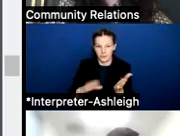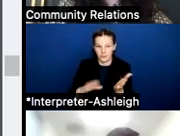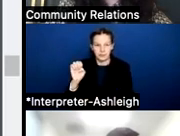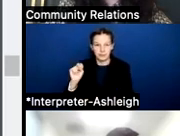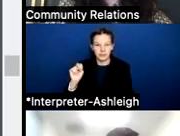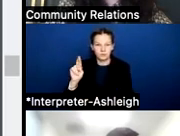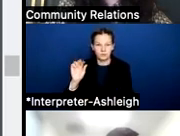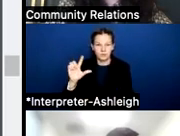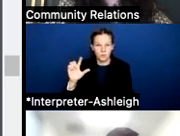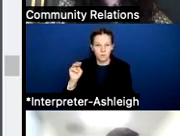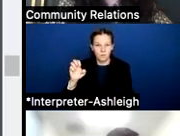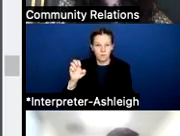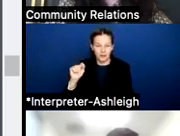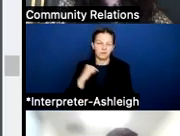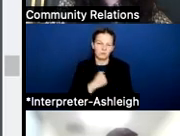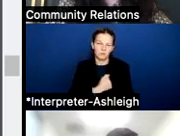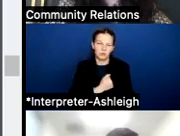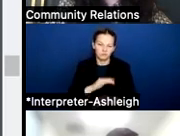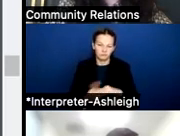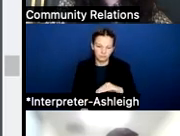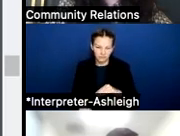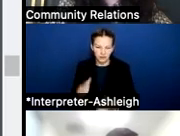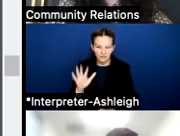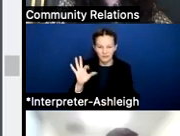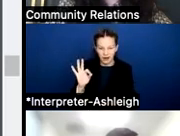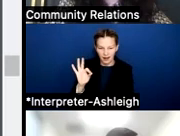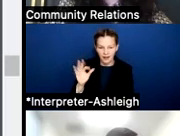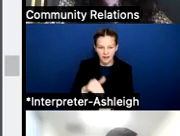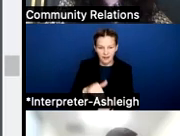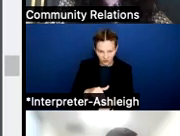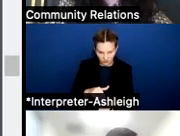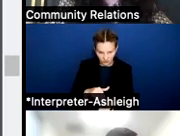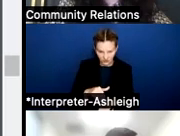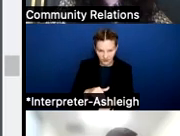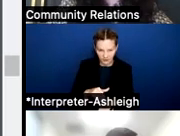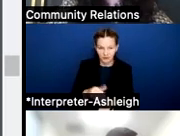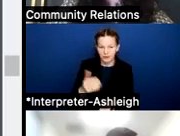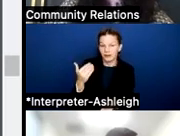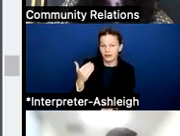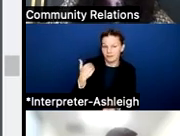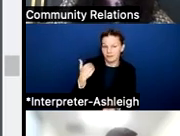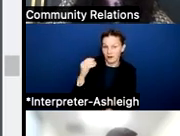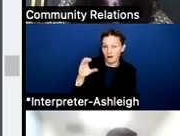We had approximately 50,953 students on count day in October of 2019.